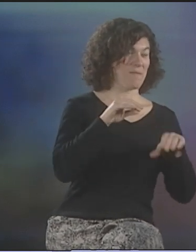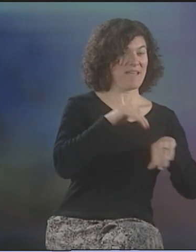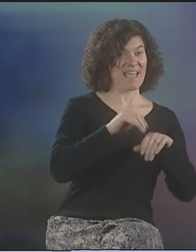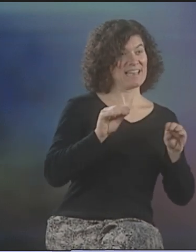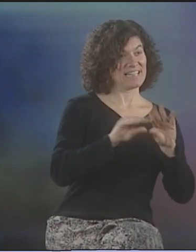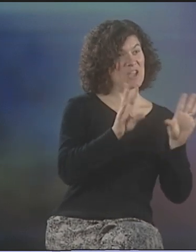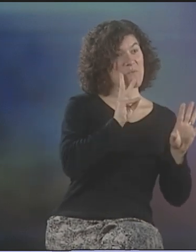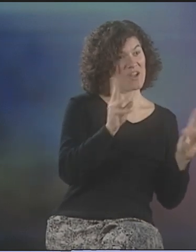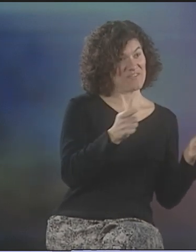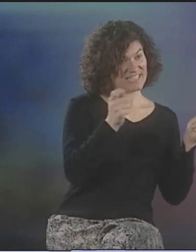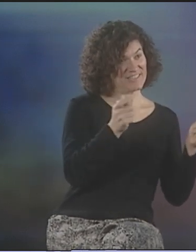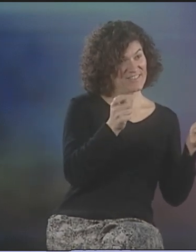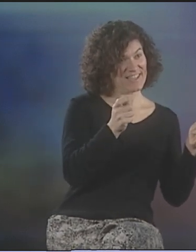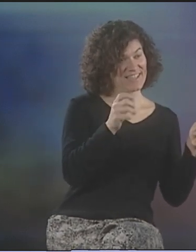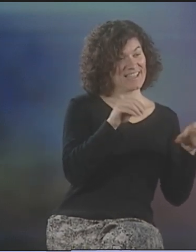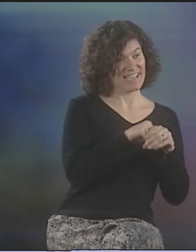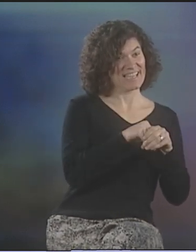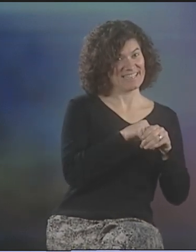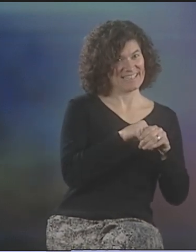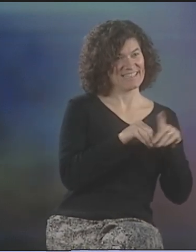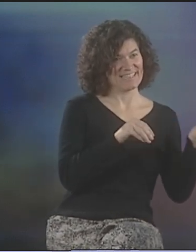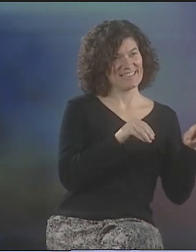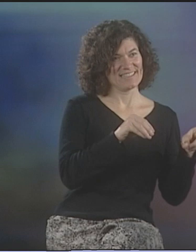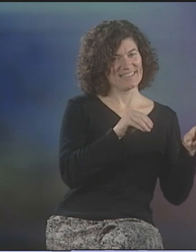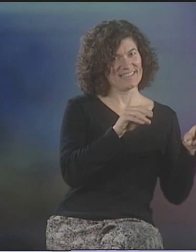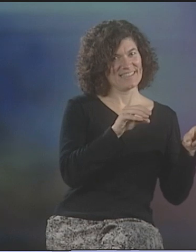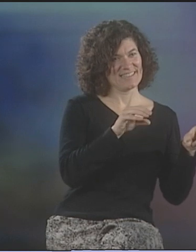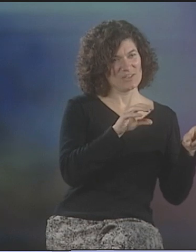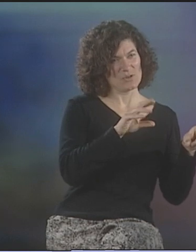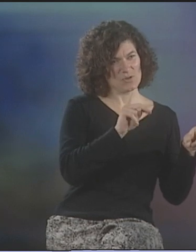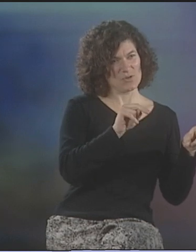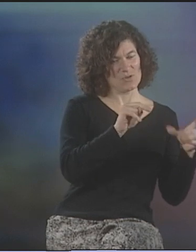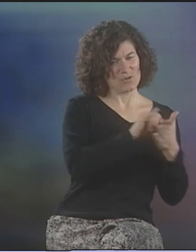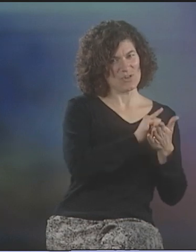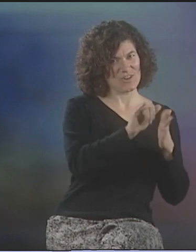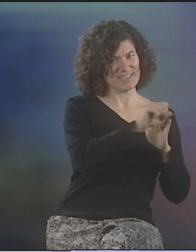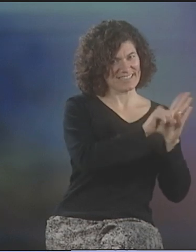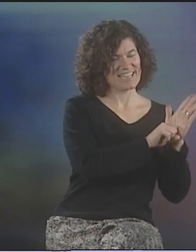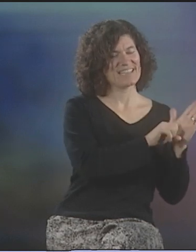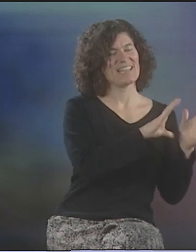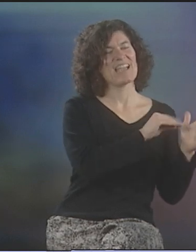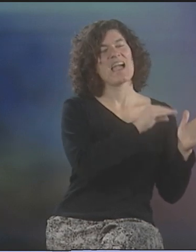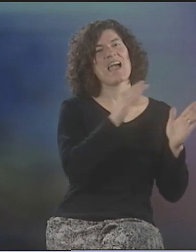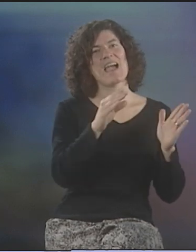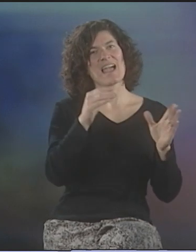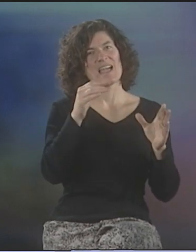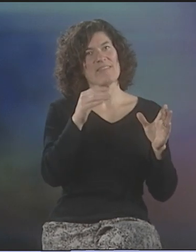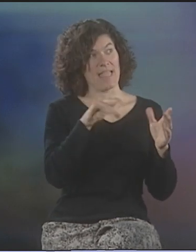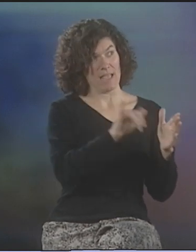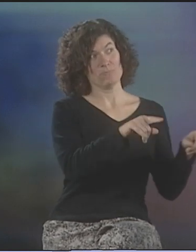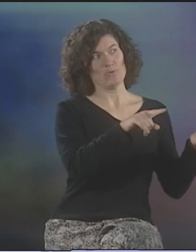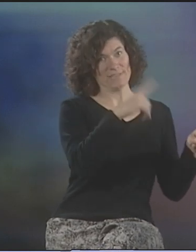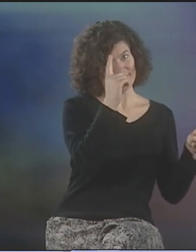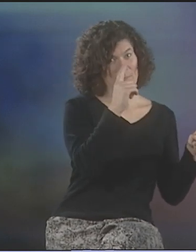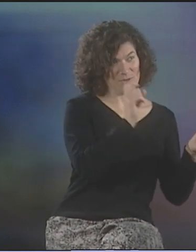I REMEMBER PERFORMING AT THE CLEARWATER FESTIVAL IN NEW YORK.